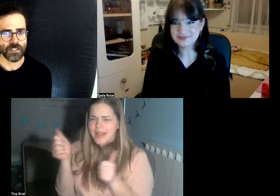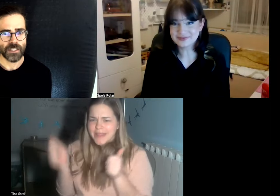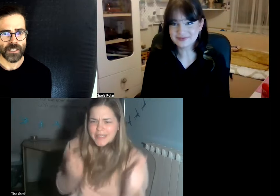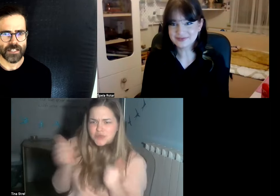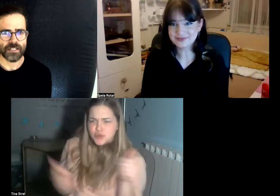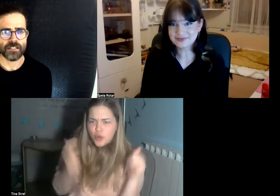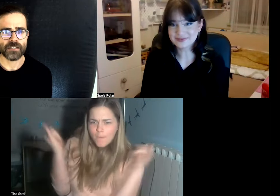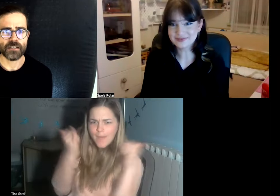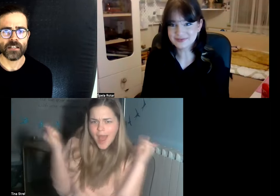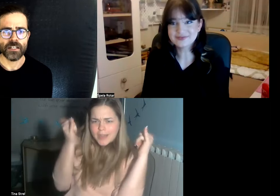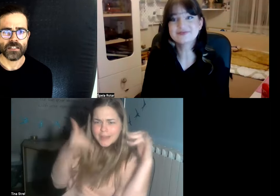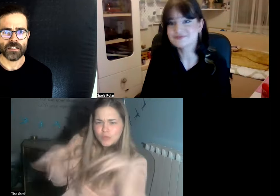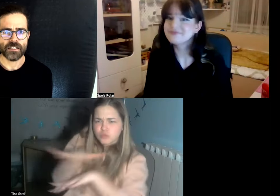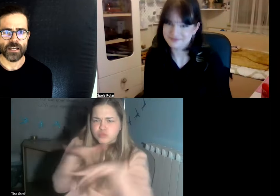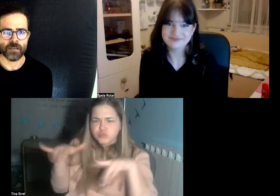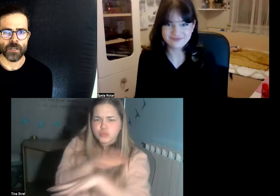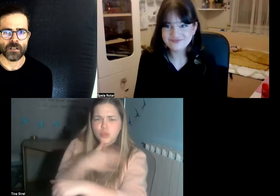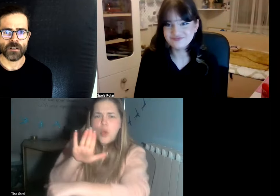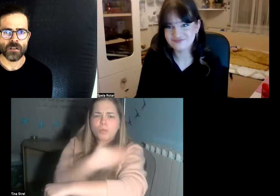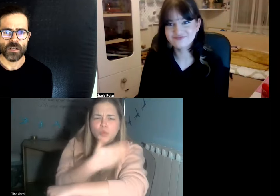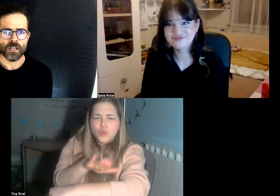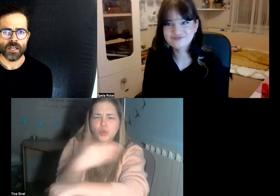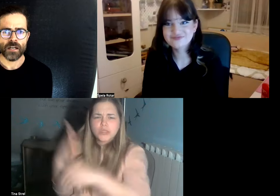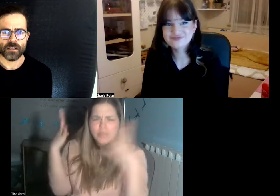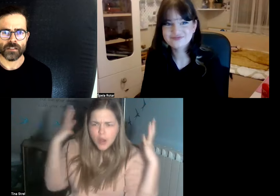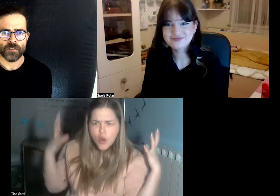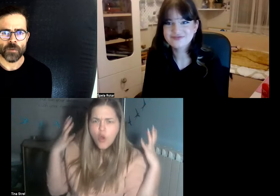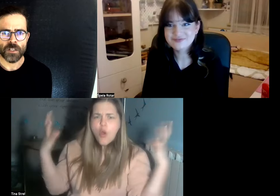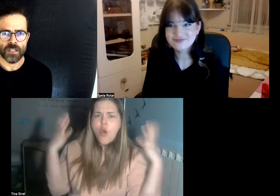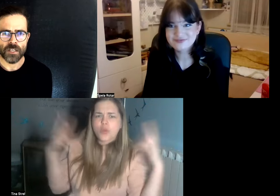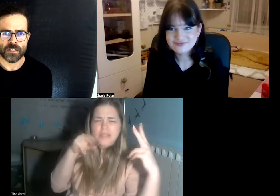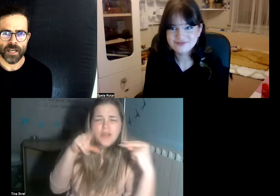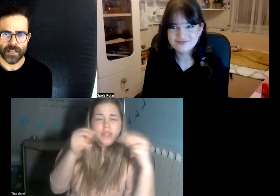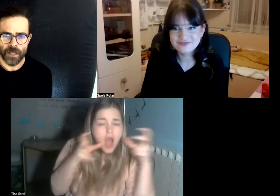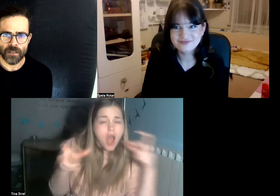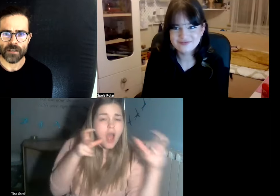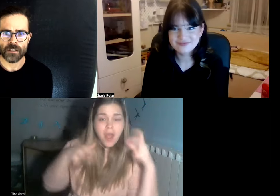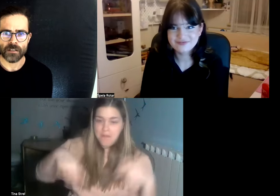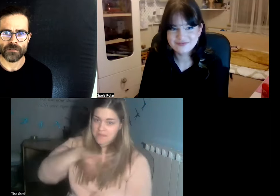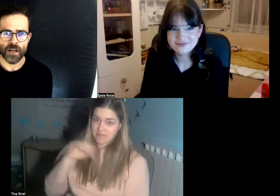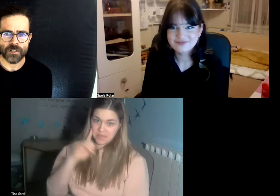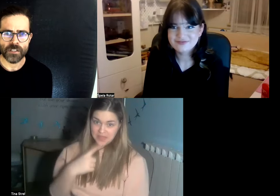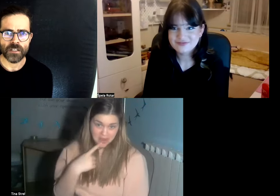yes Tina's saying I mean deaf Community is dynamic it's vibrant